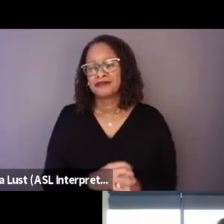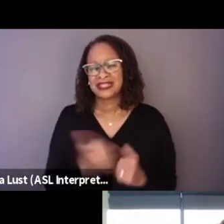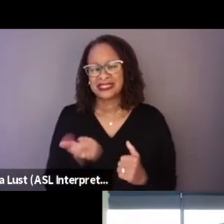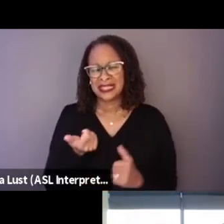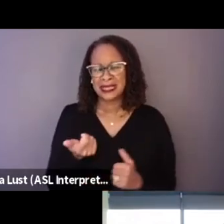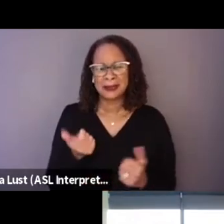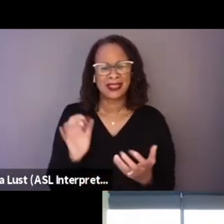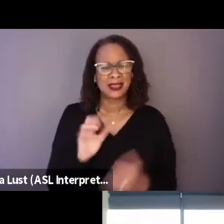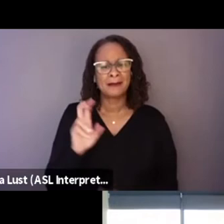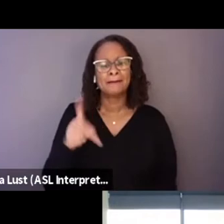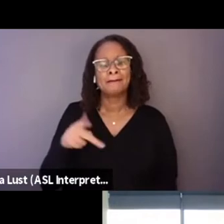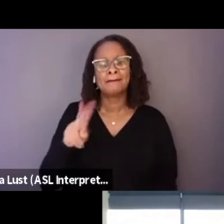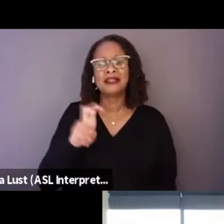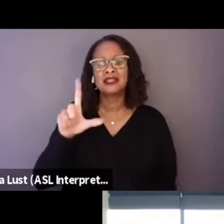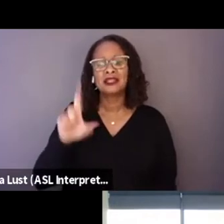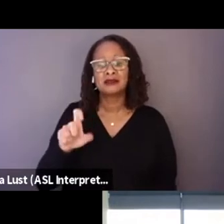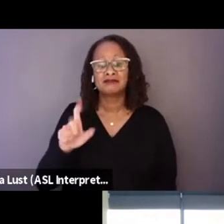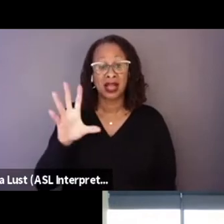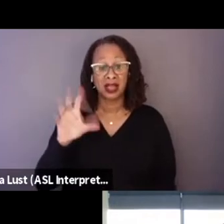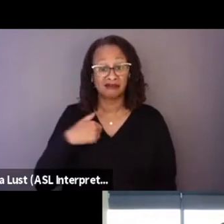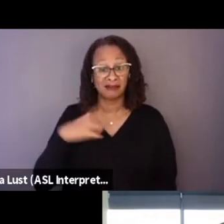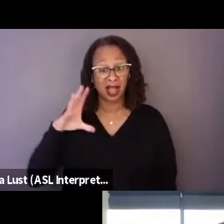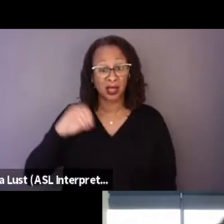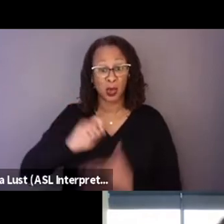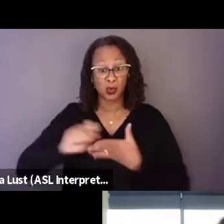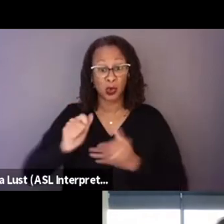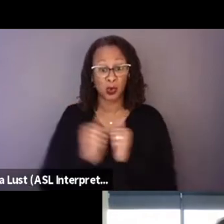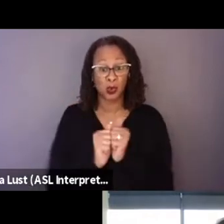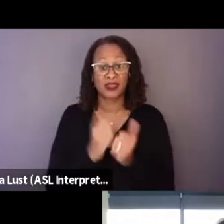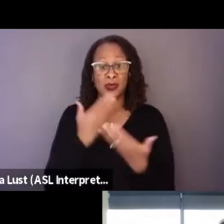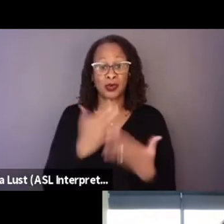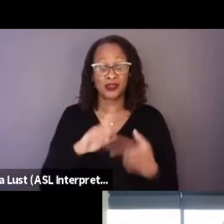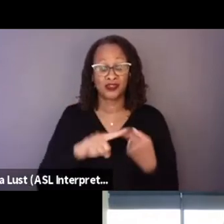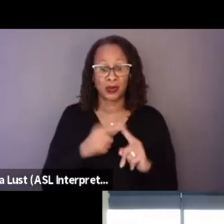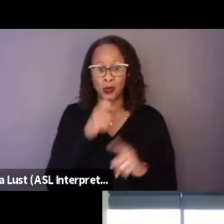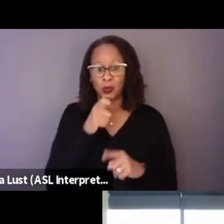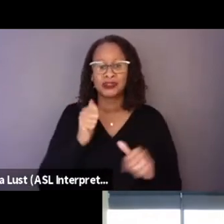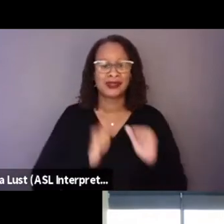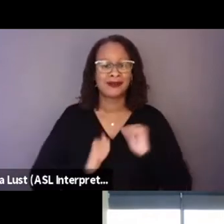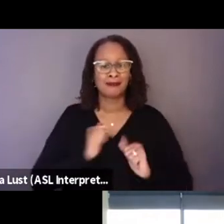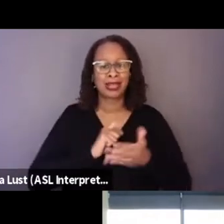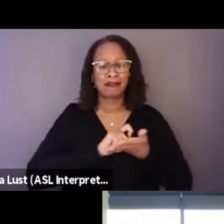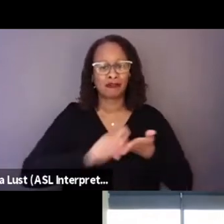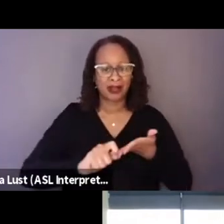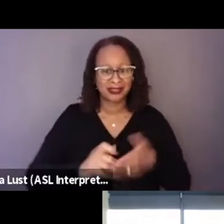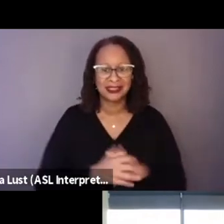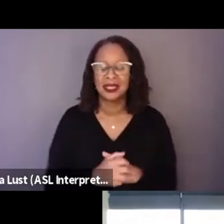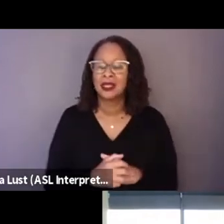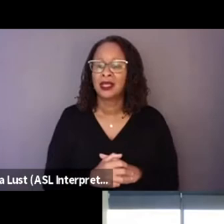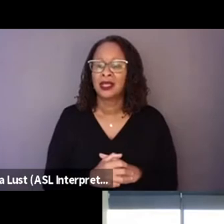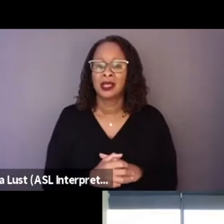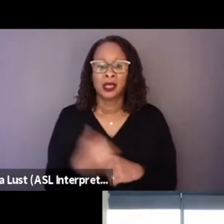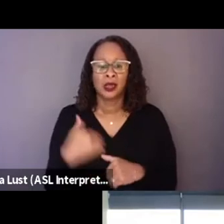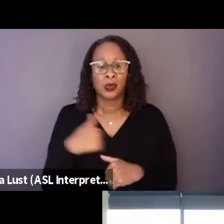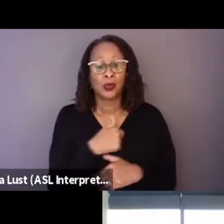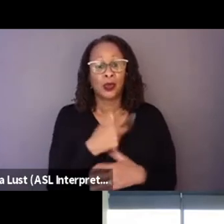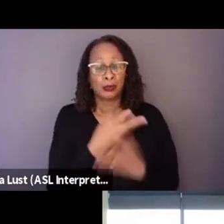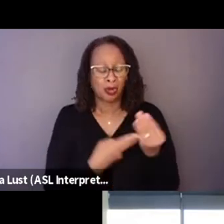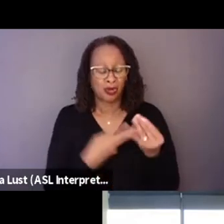I co-wrote it with a good friend, who's a playwright. And we both like to play around with structure.